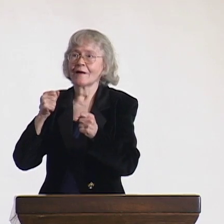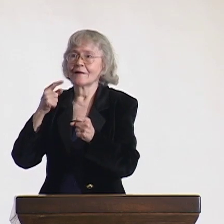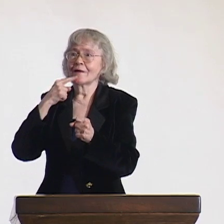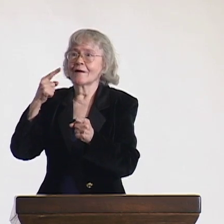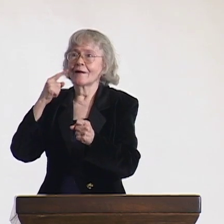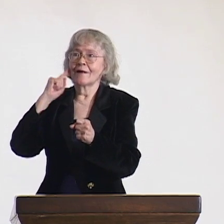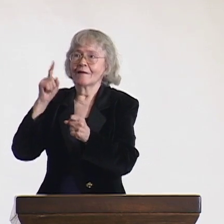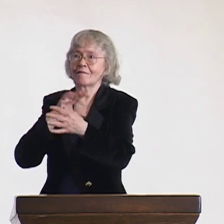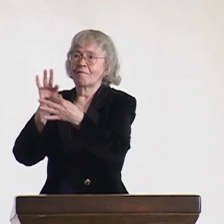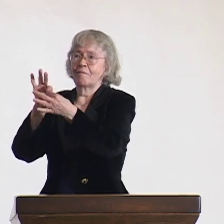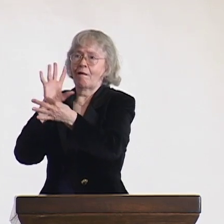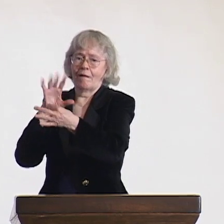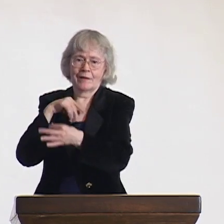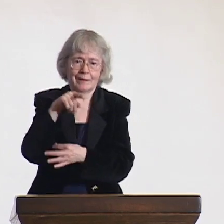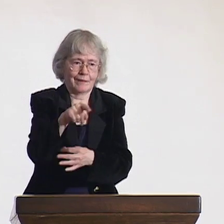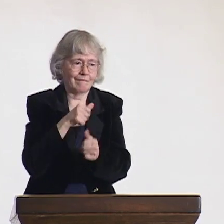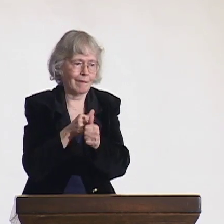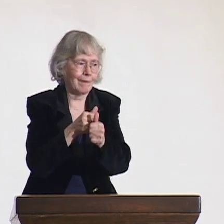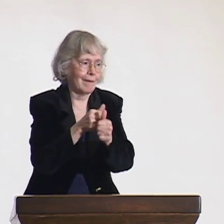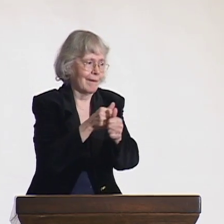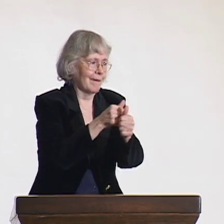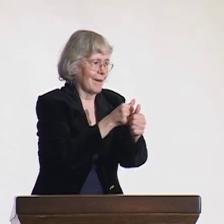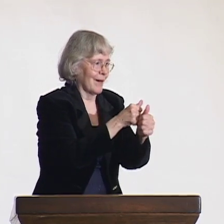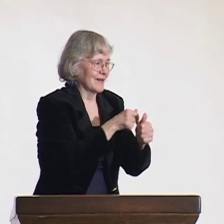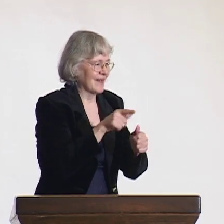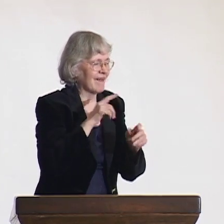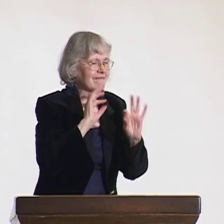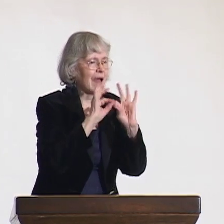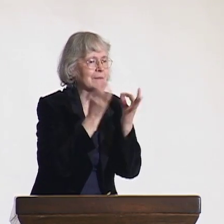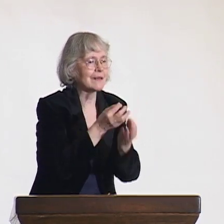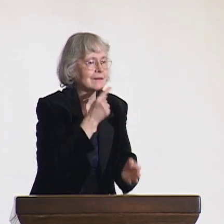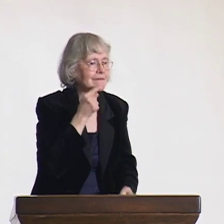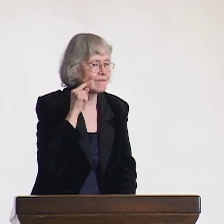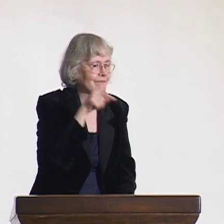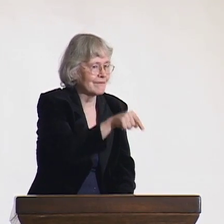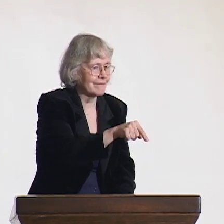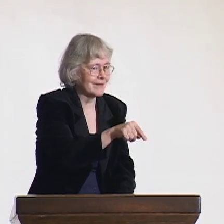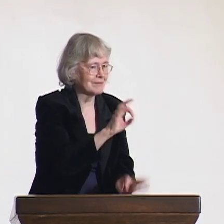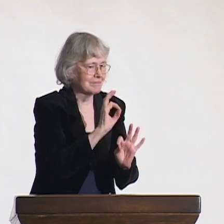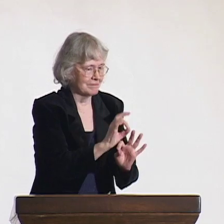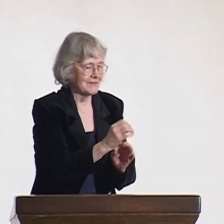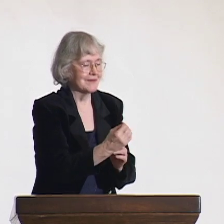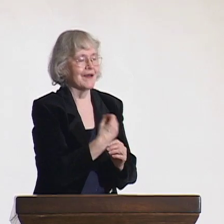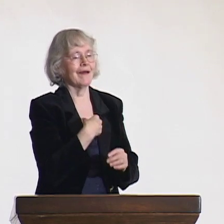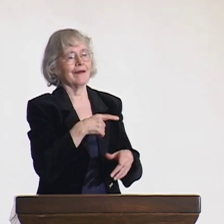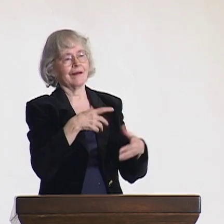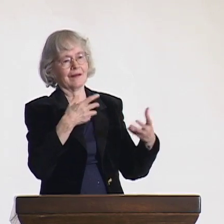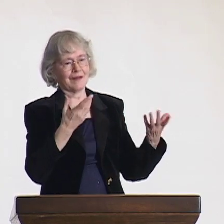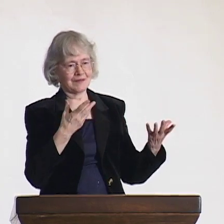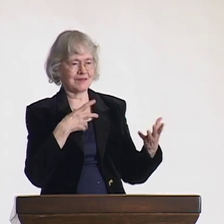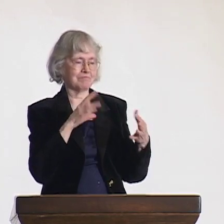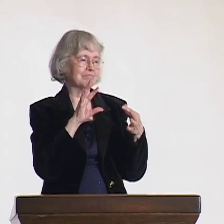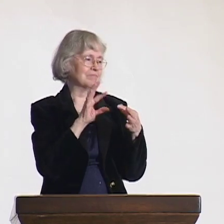They were like a family to me, and that is when I became part of the Deaf world.